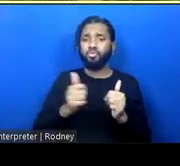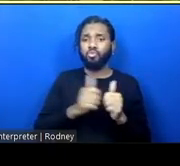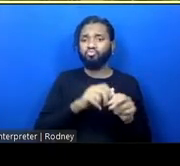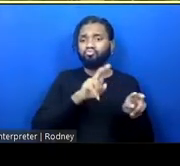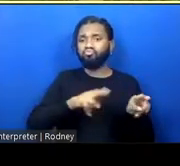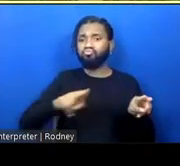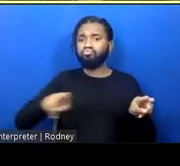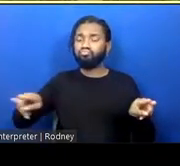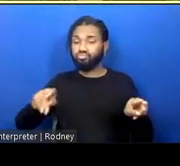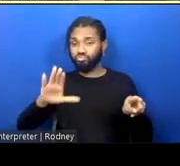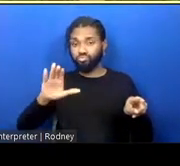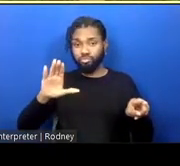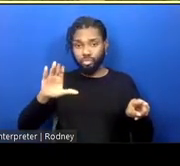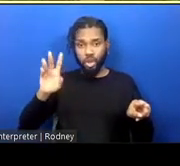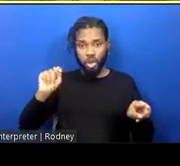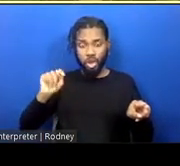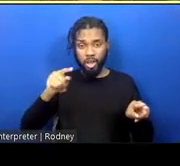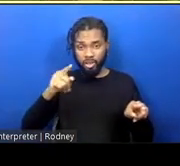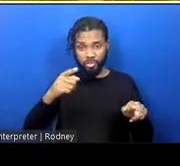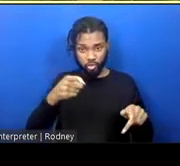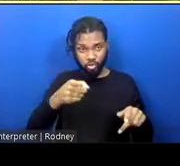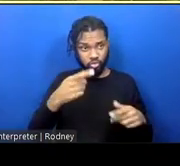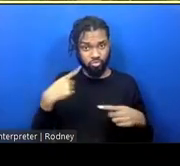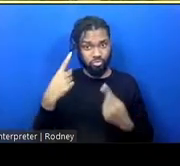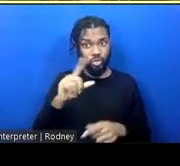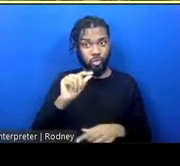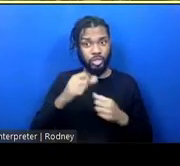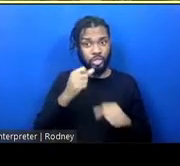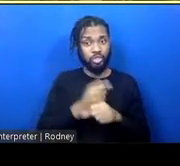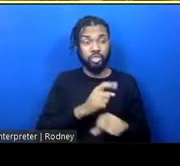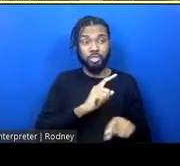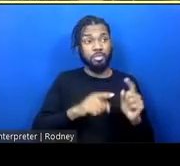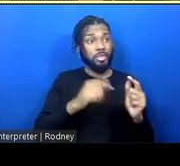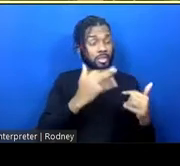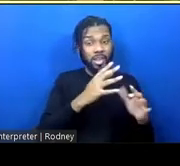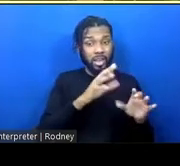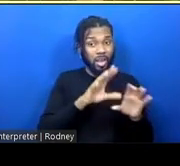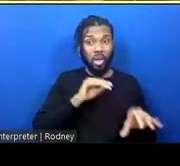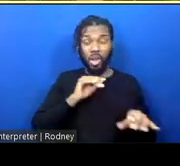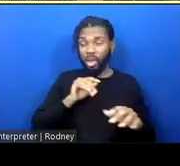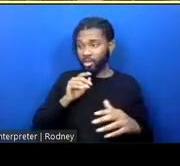You've been incarcerated for 20 years, you're coming into a situation that's barely better than where you left.